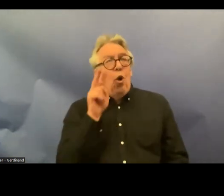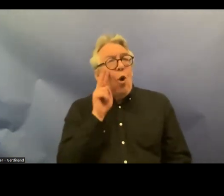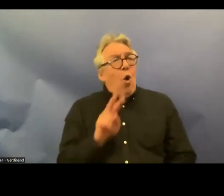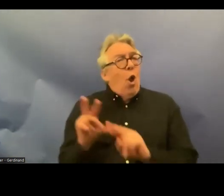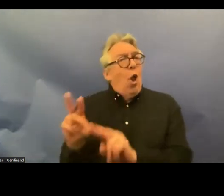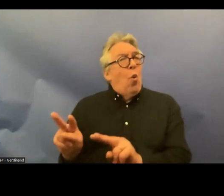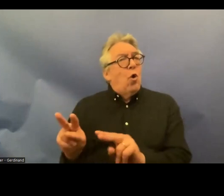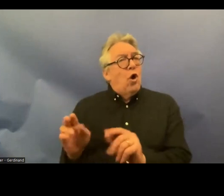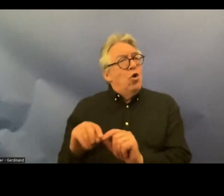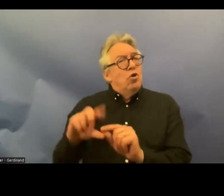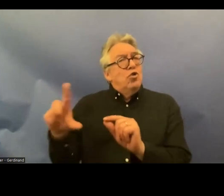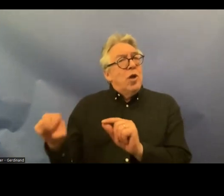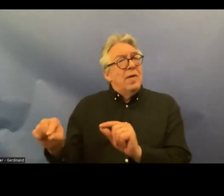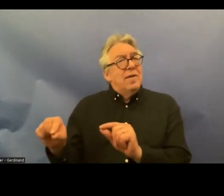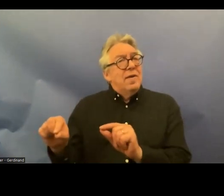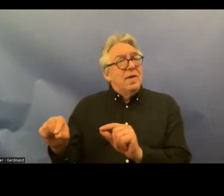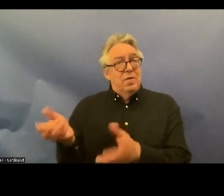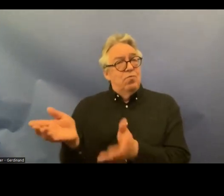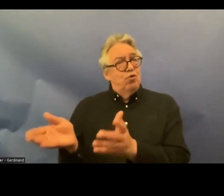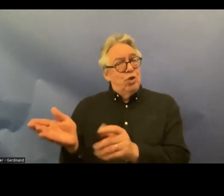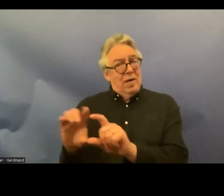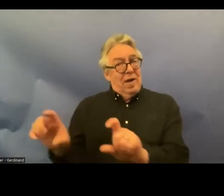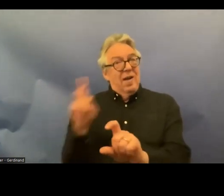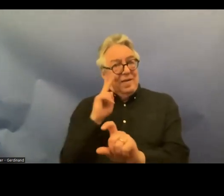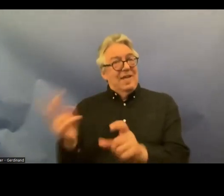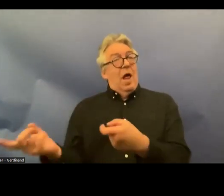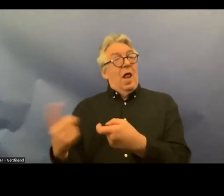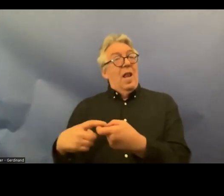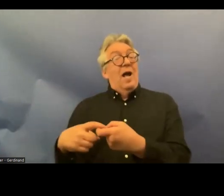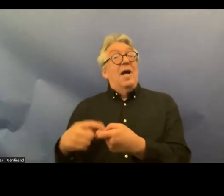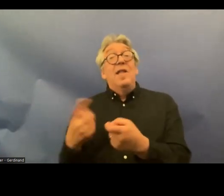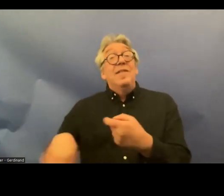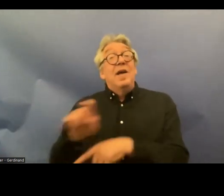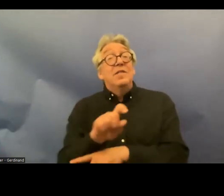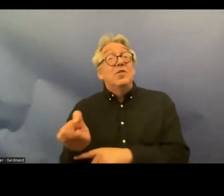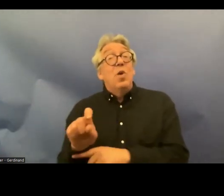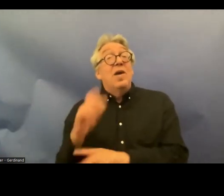see you have a link to the webinar next week on the